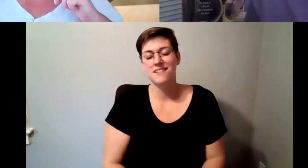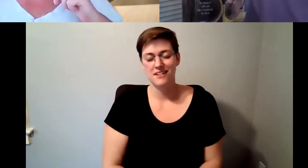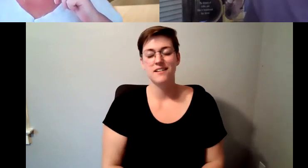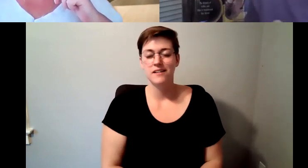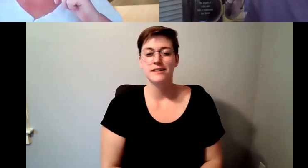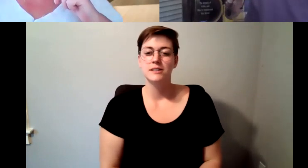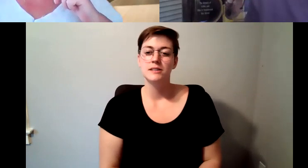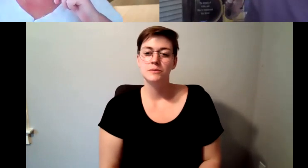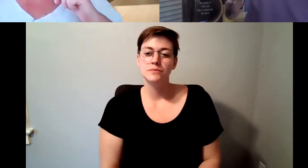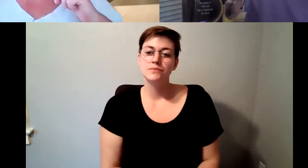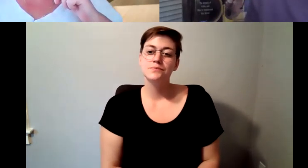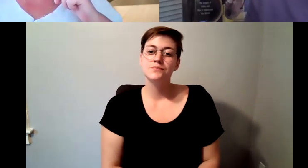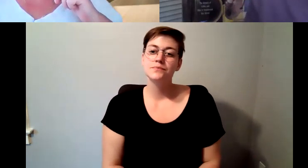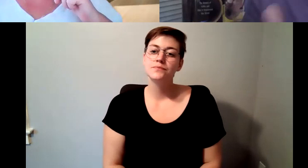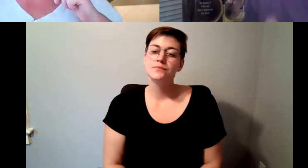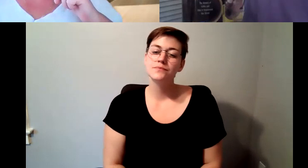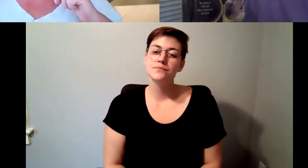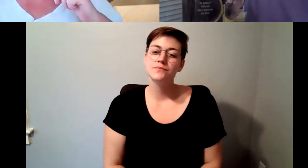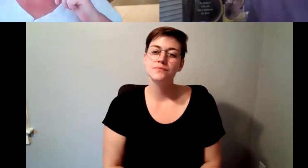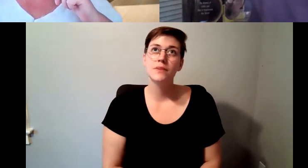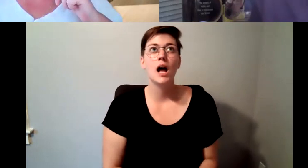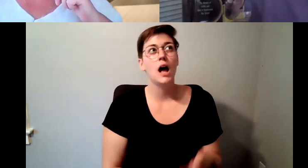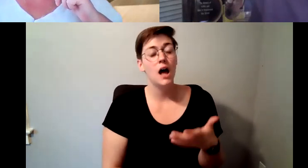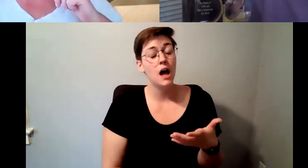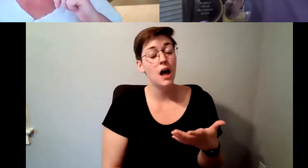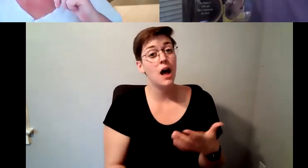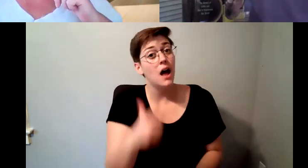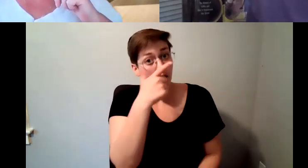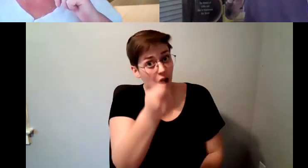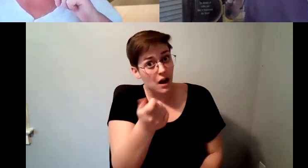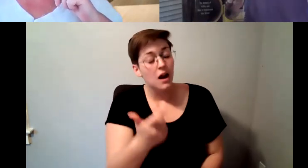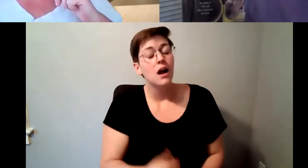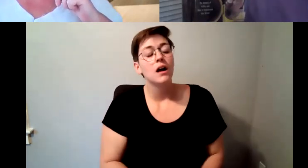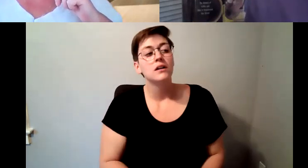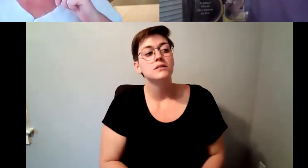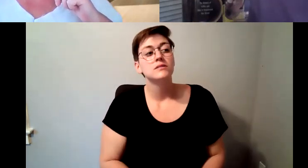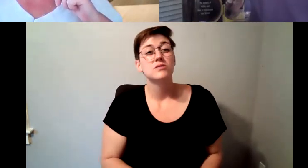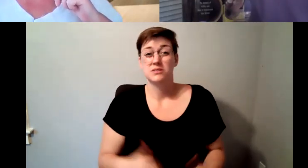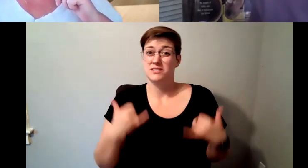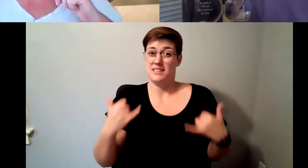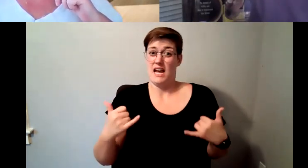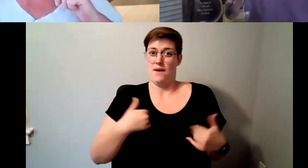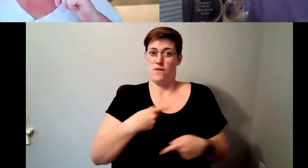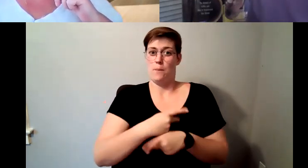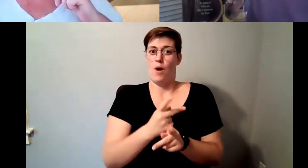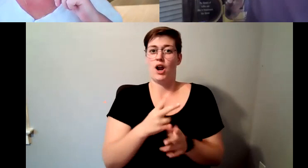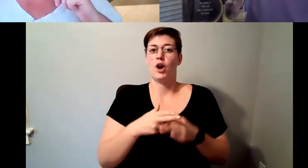D. Major Cohen: Interestingly, today there's a product on the market called third wave water.